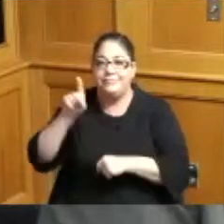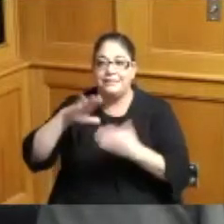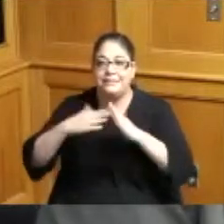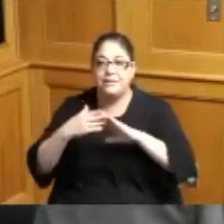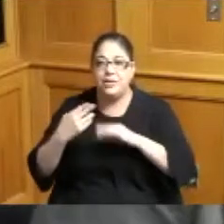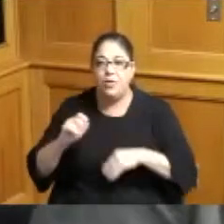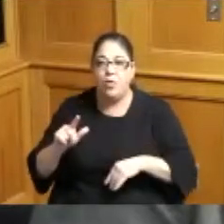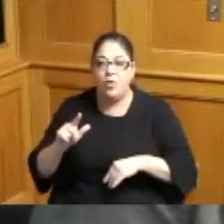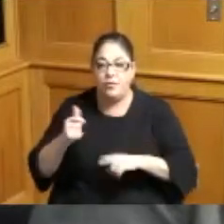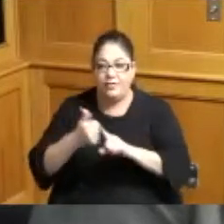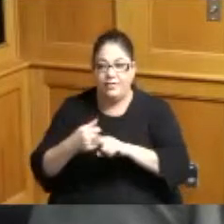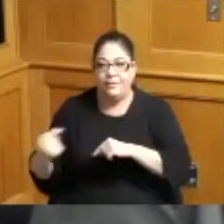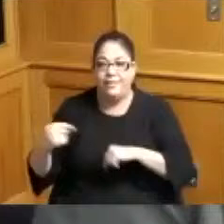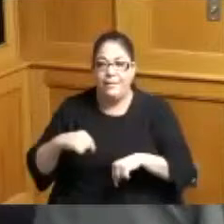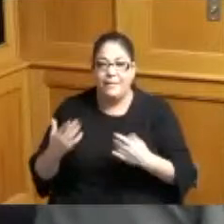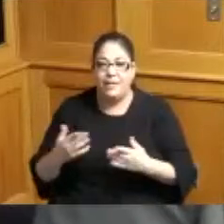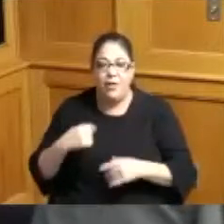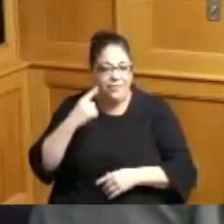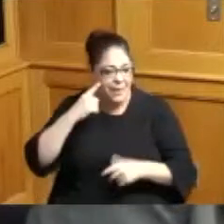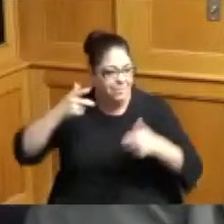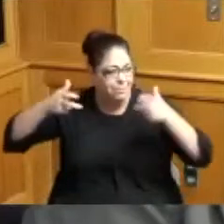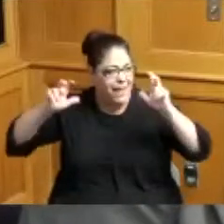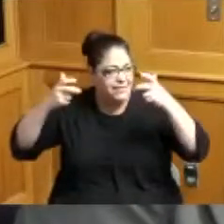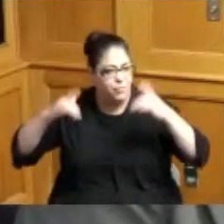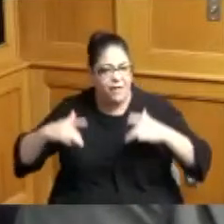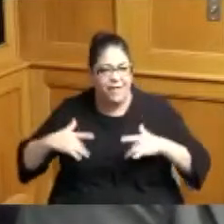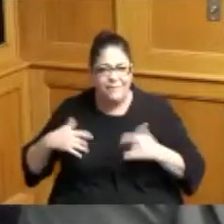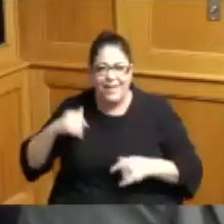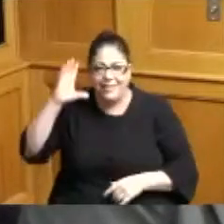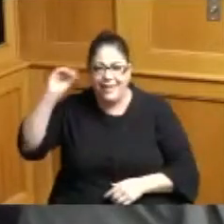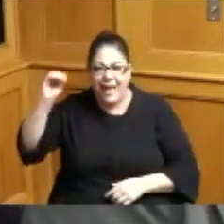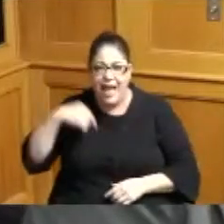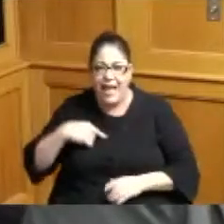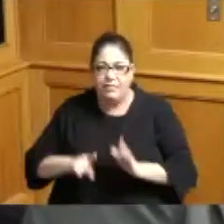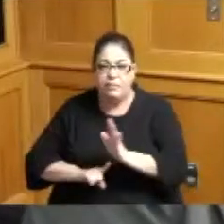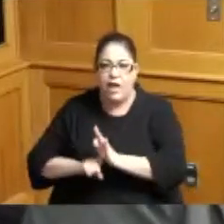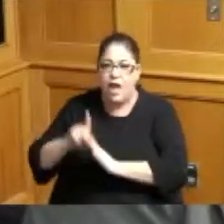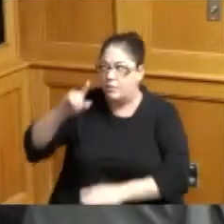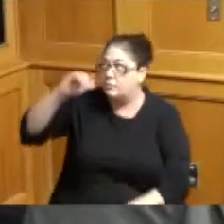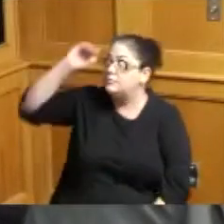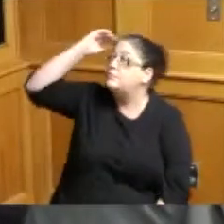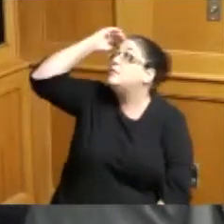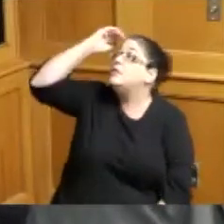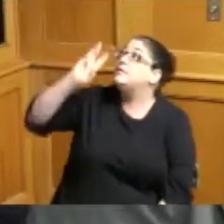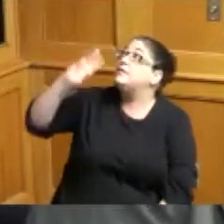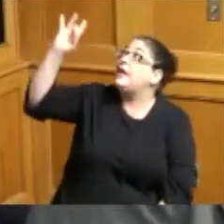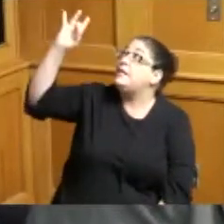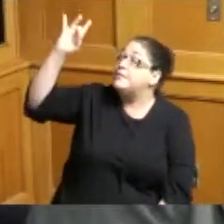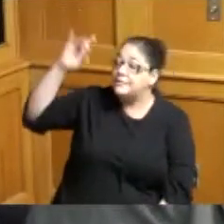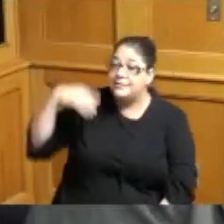was here I think we had the basketball event he's the guy that's six foot eight and I'm so proud of